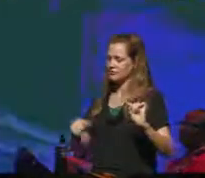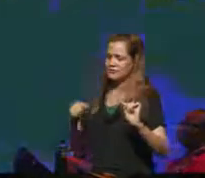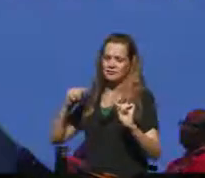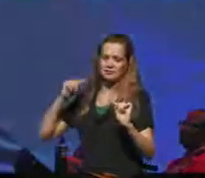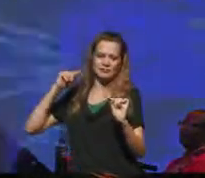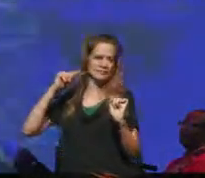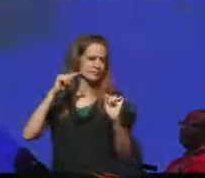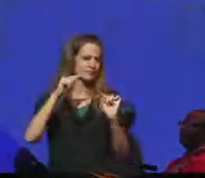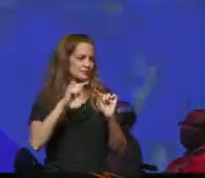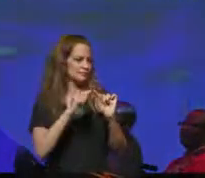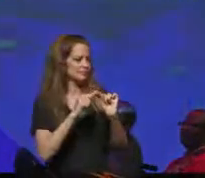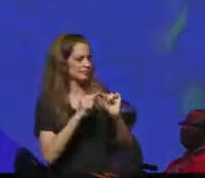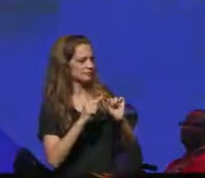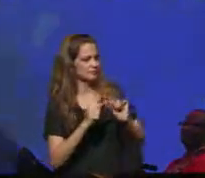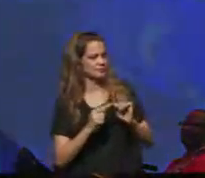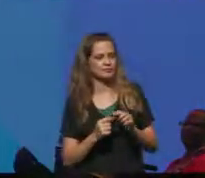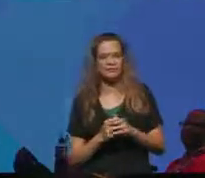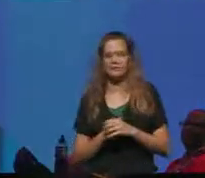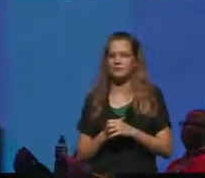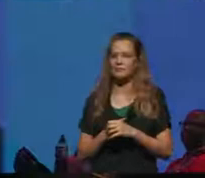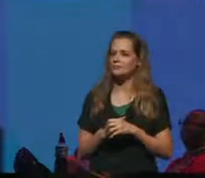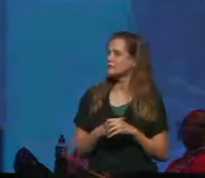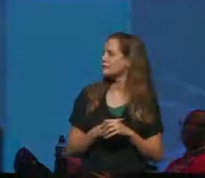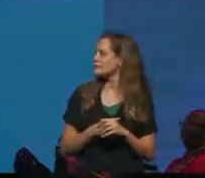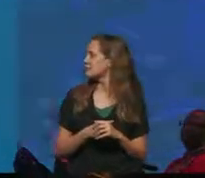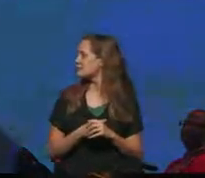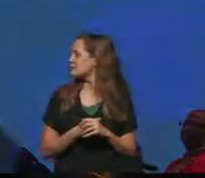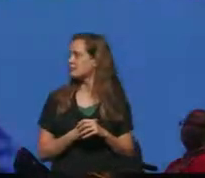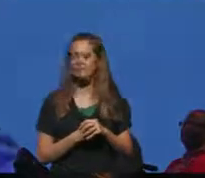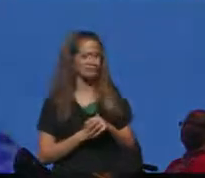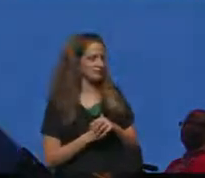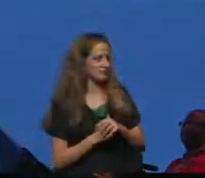circle. The conversation circle is an area defined by several solid and dotted